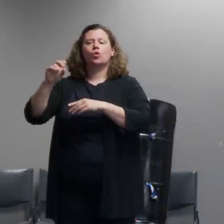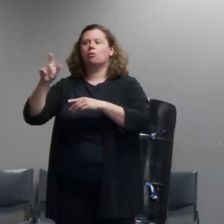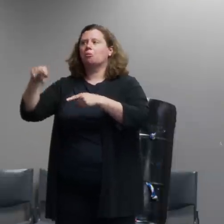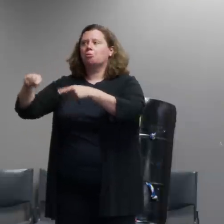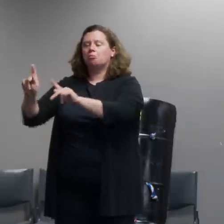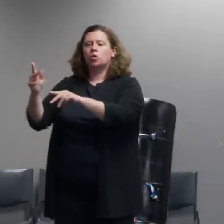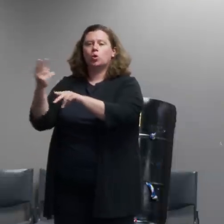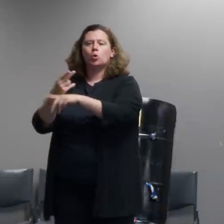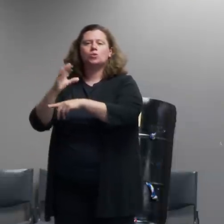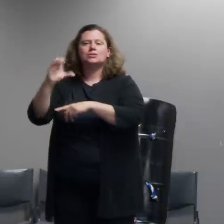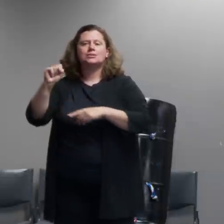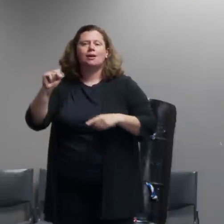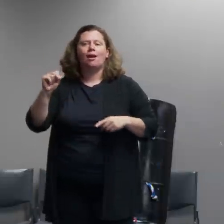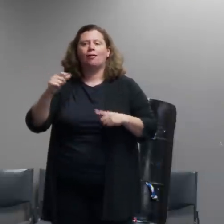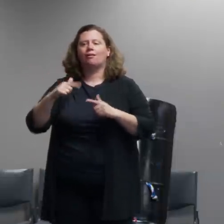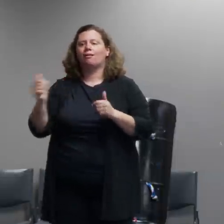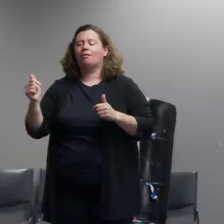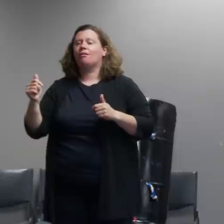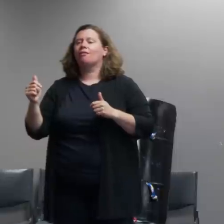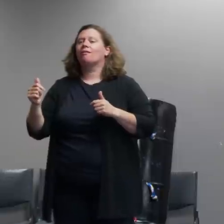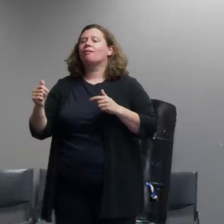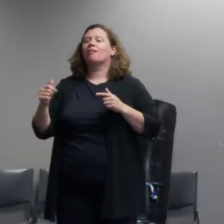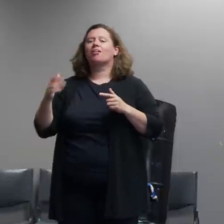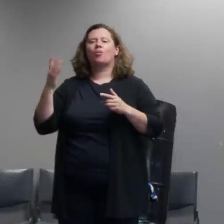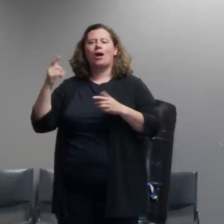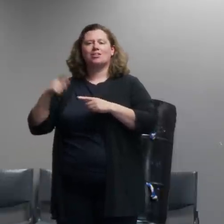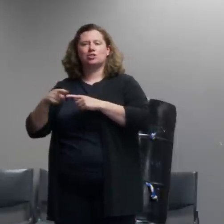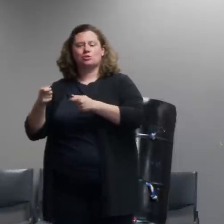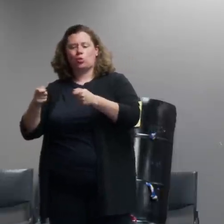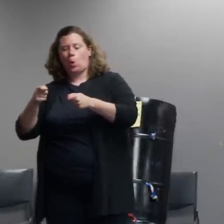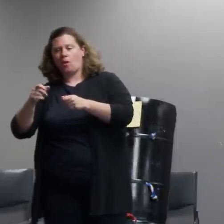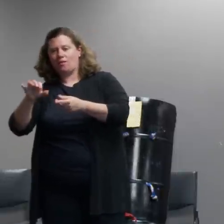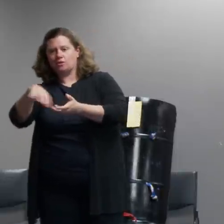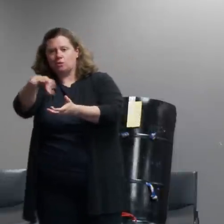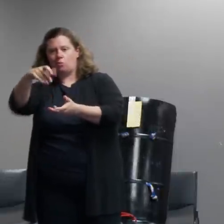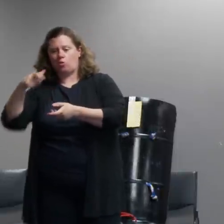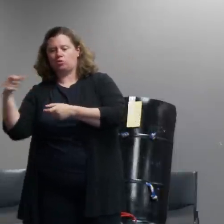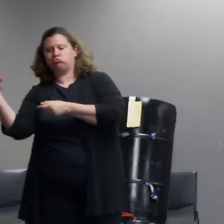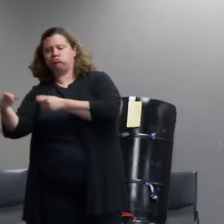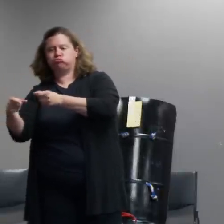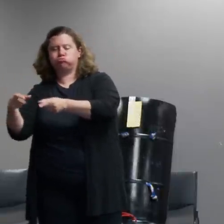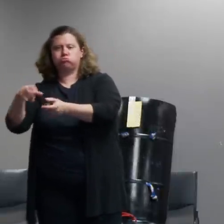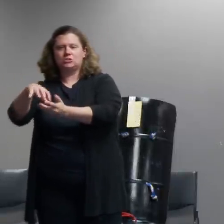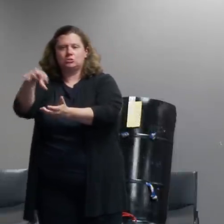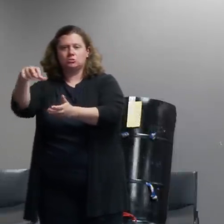control munitions um i that's a matter of opinion